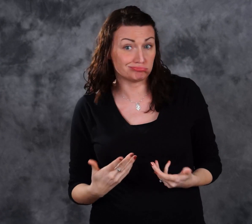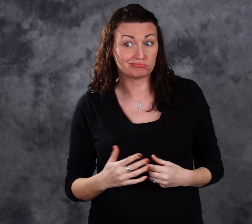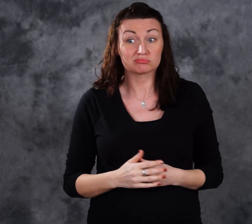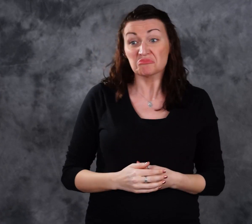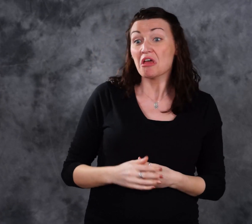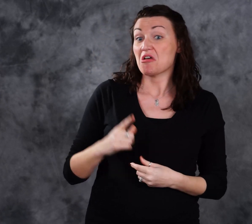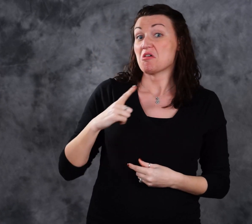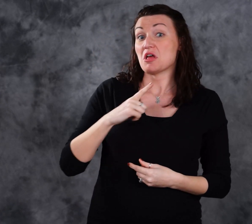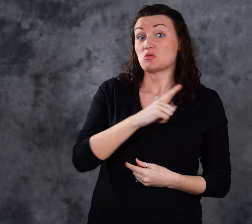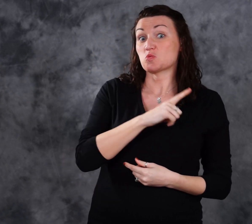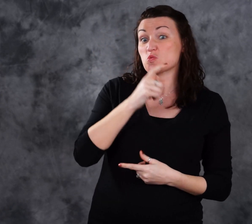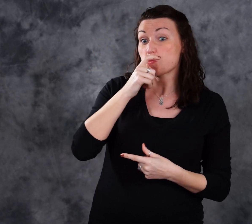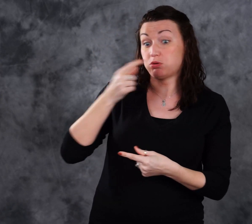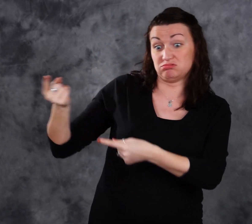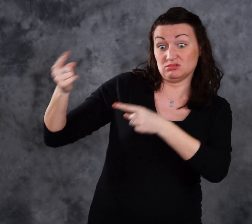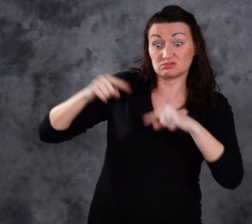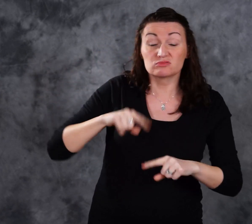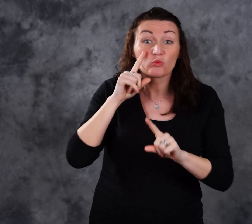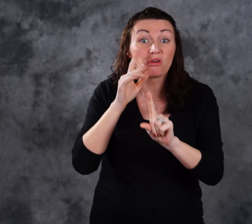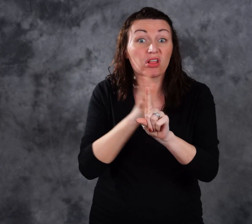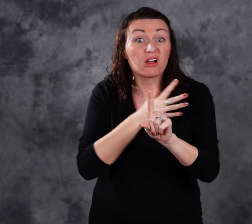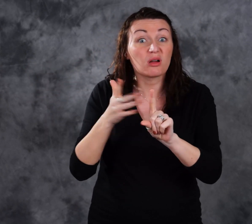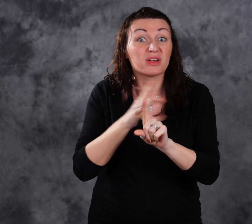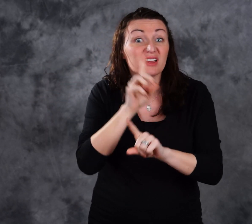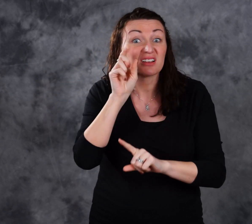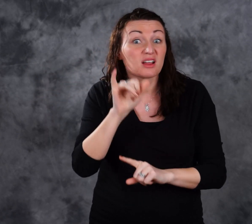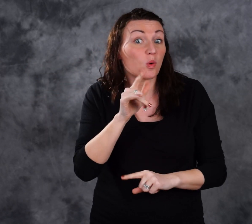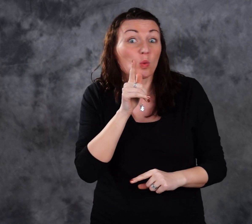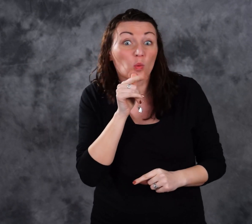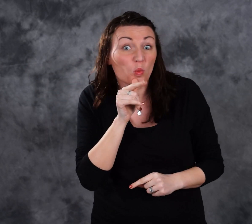The legislators who attended Lobby Day are: